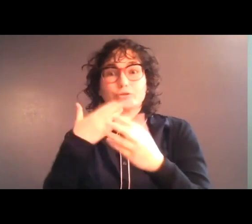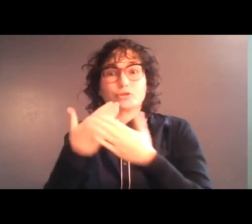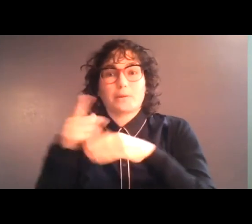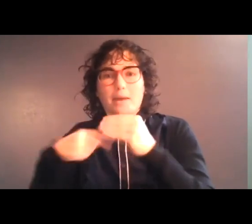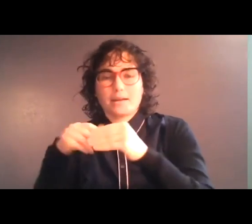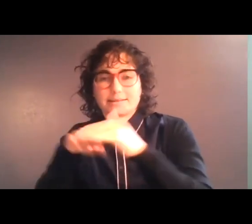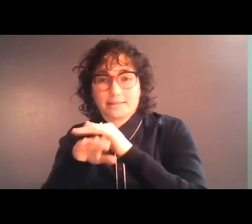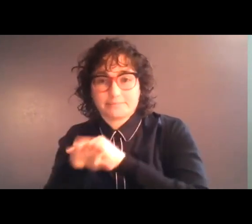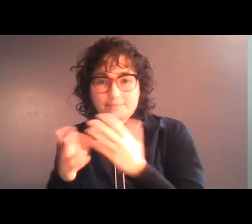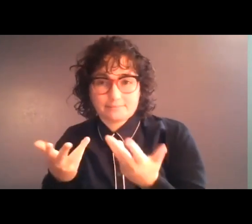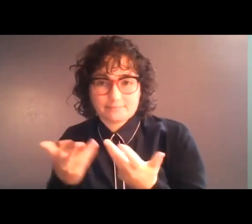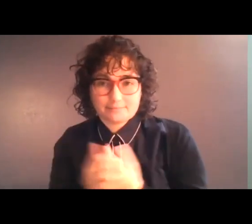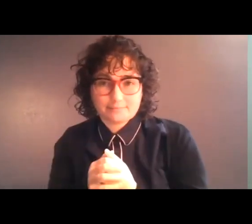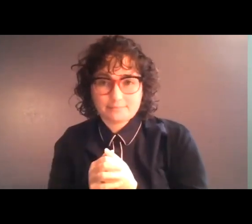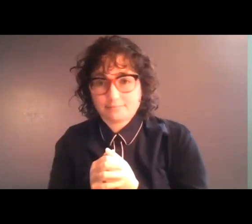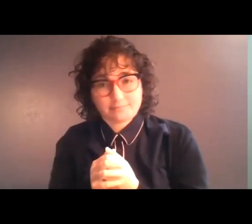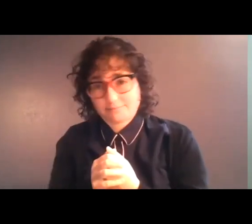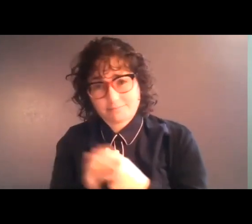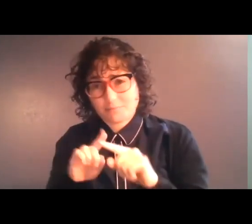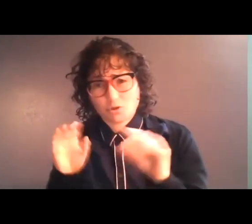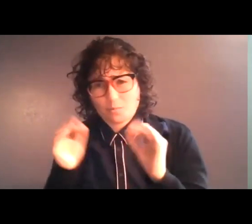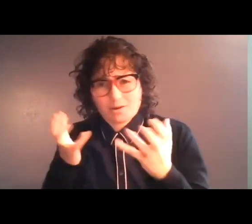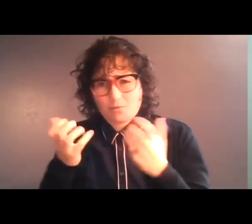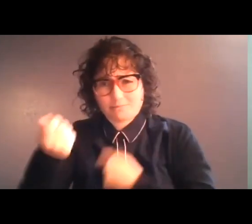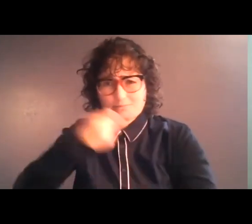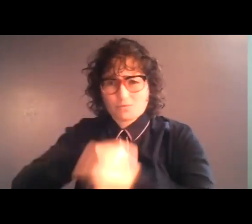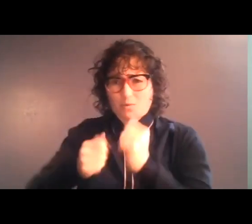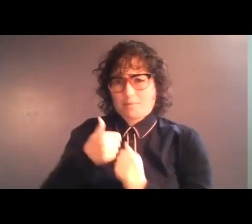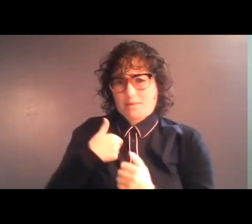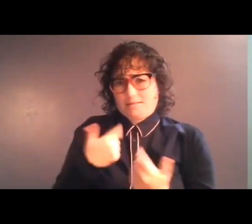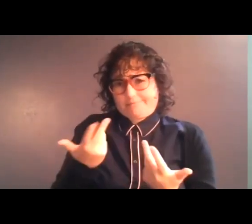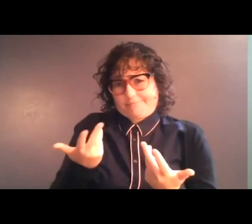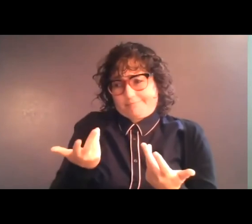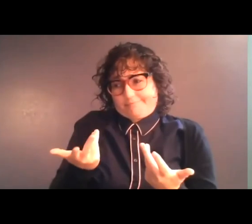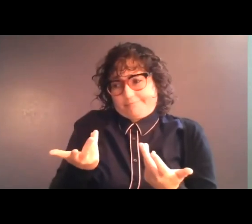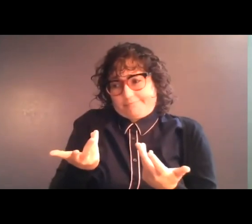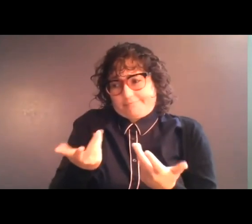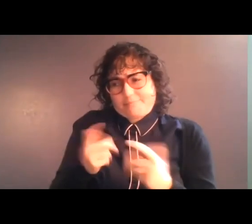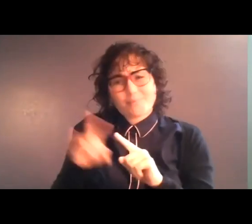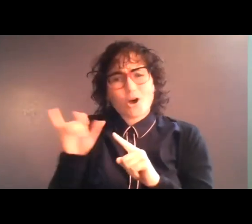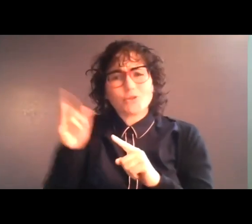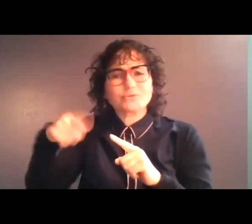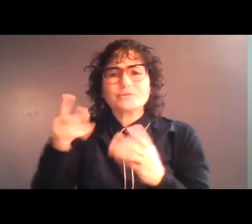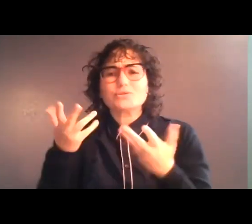But no one wants to trade places. But, they also don't want to do anything to make life